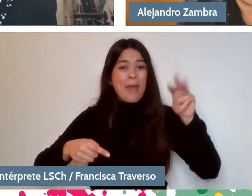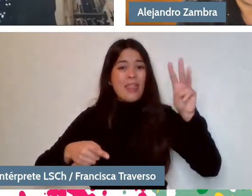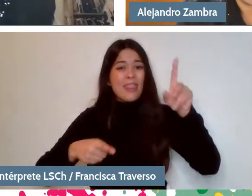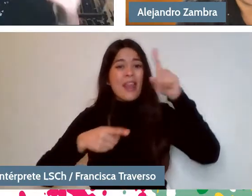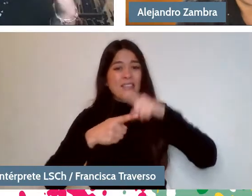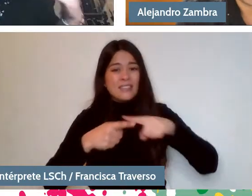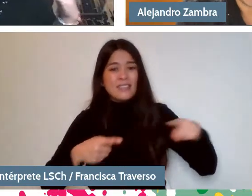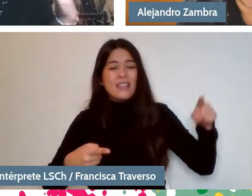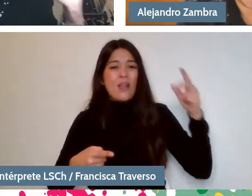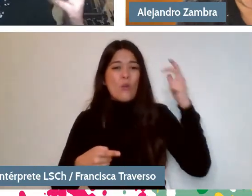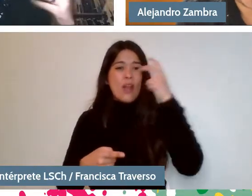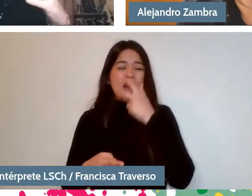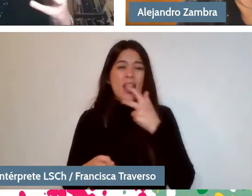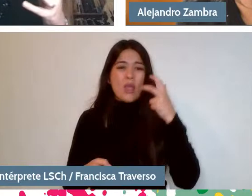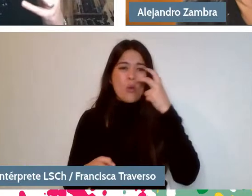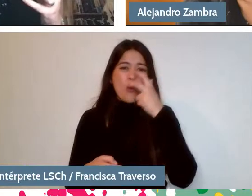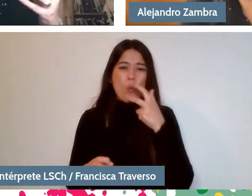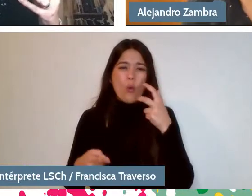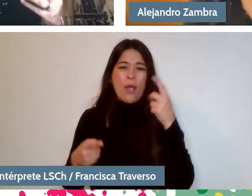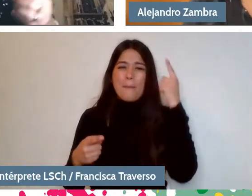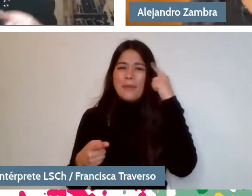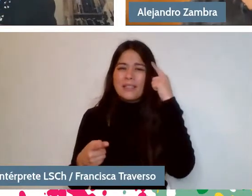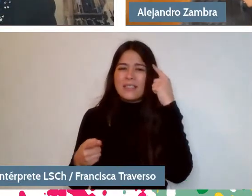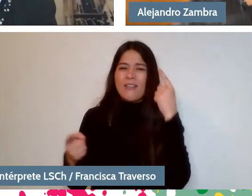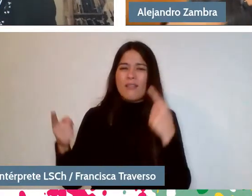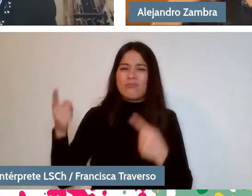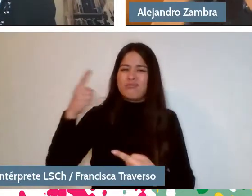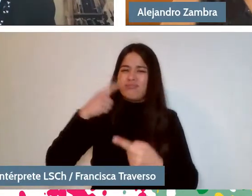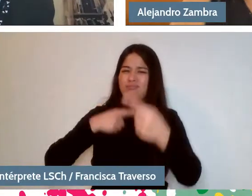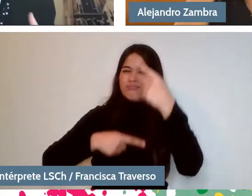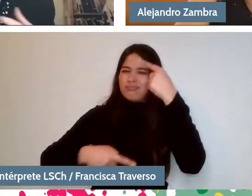You thought in that exercise of the going back in your text